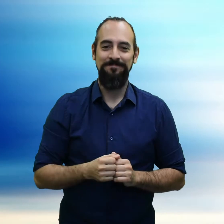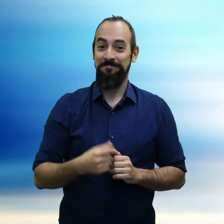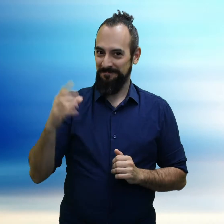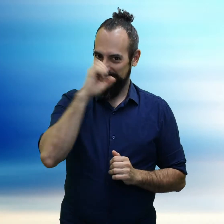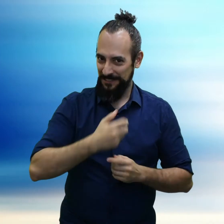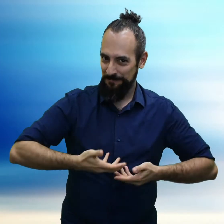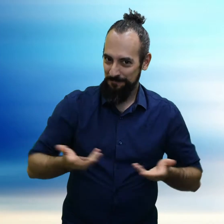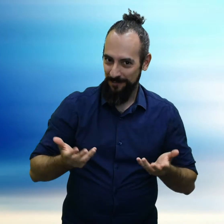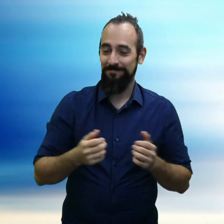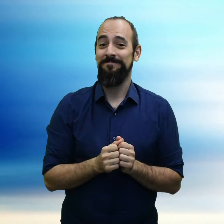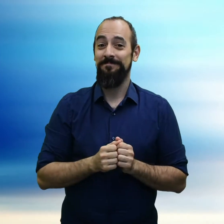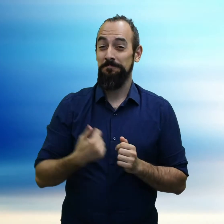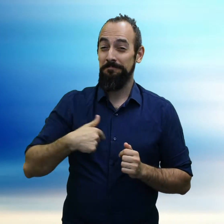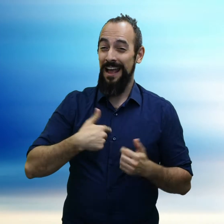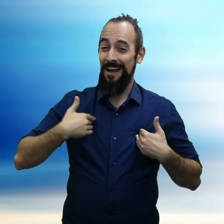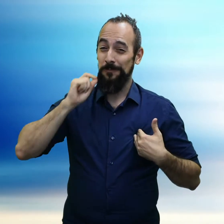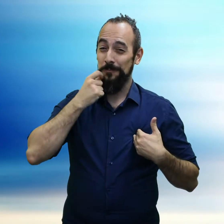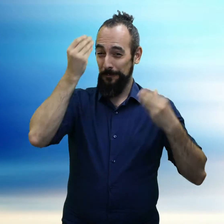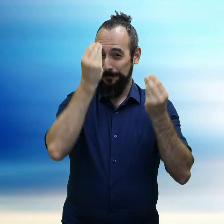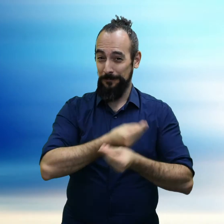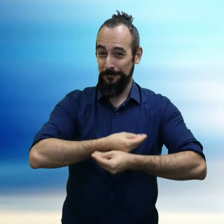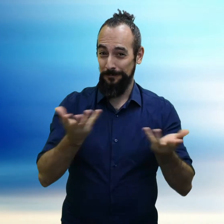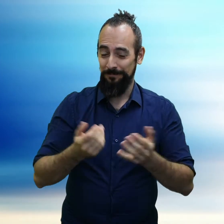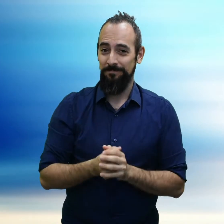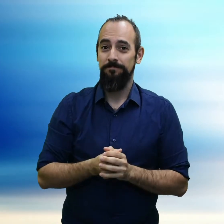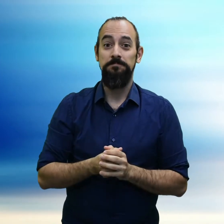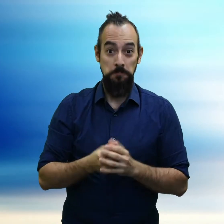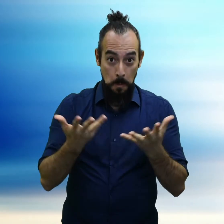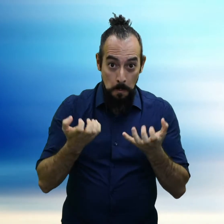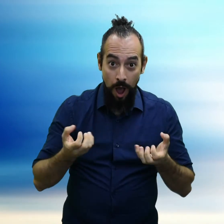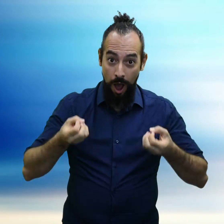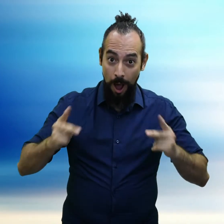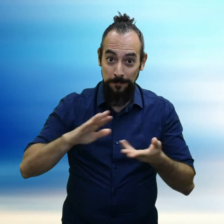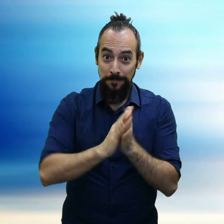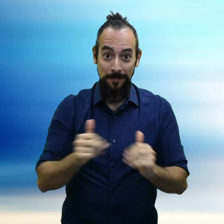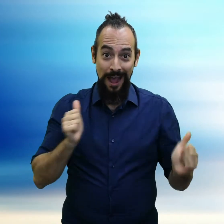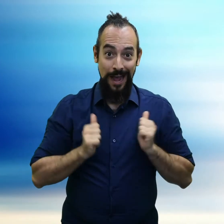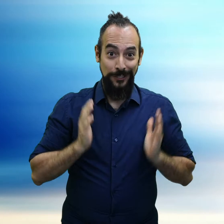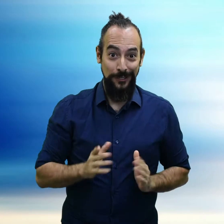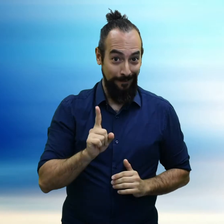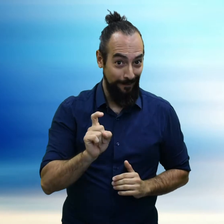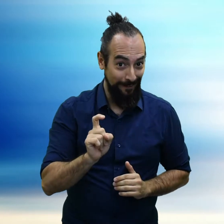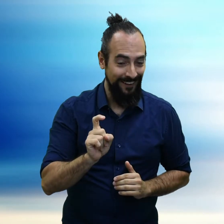Guess what? We have cool news to tell you. Do you want an opportunity to become an actor?